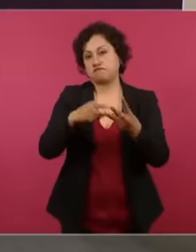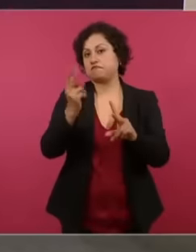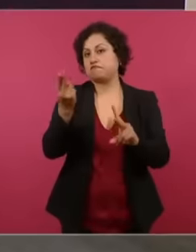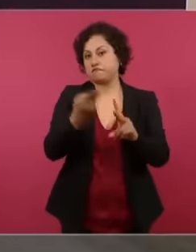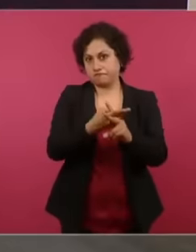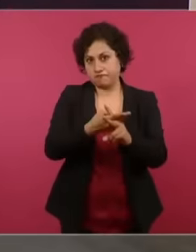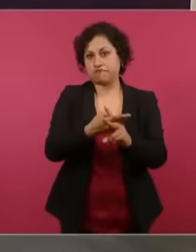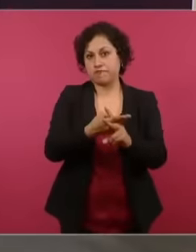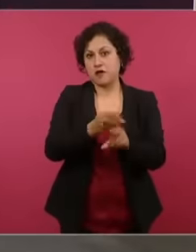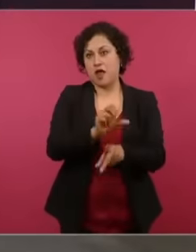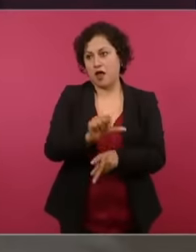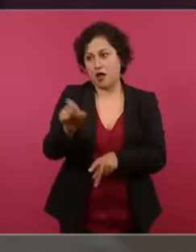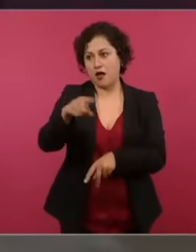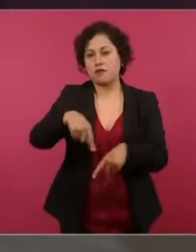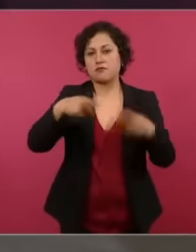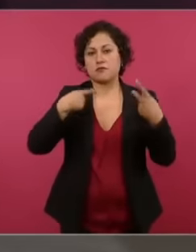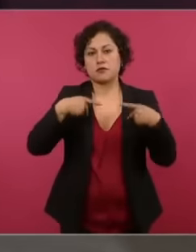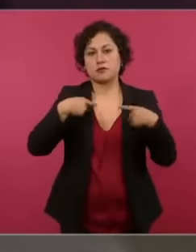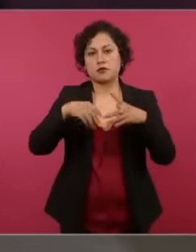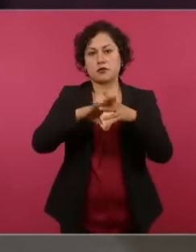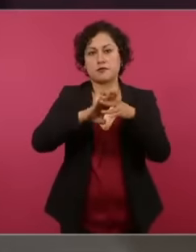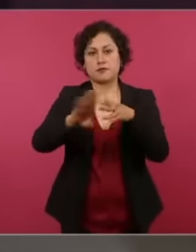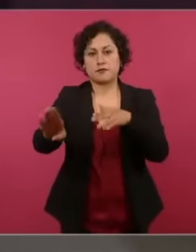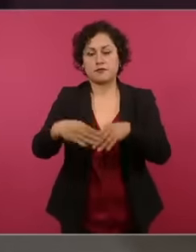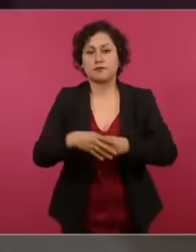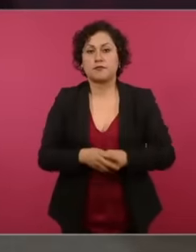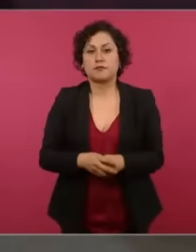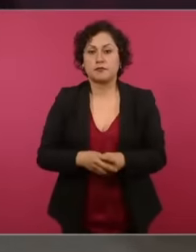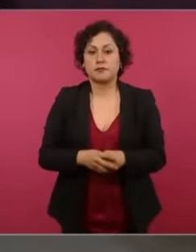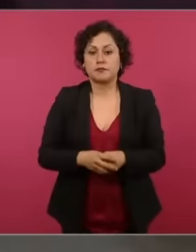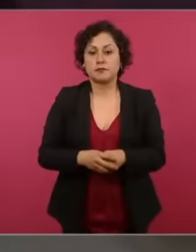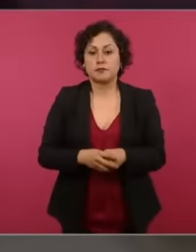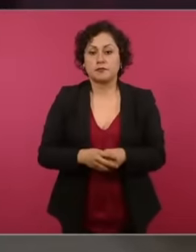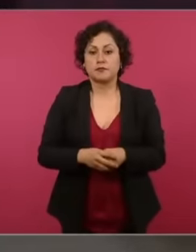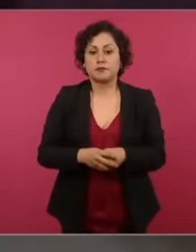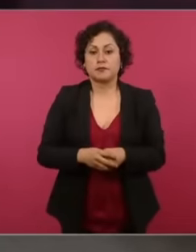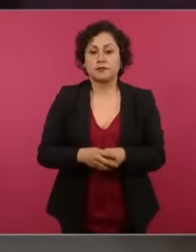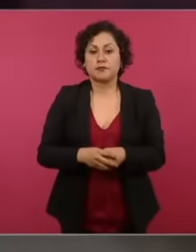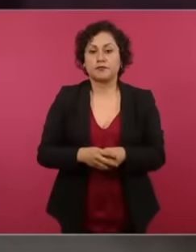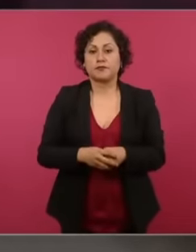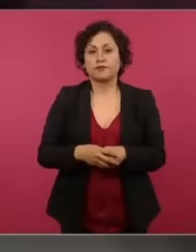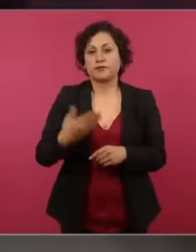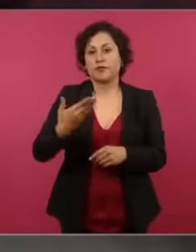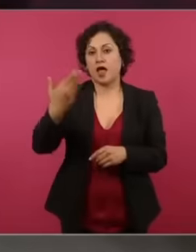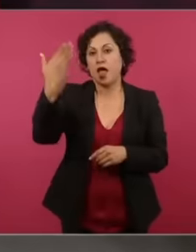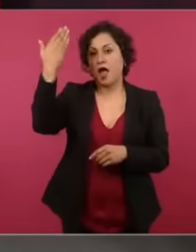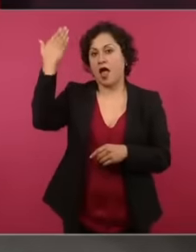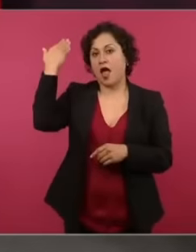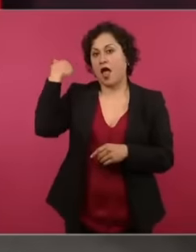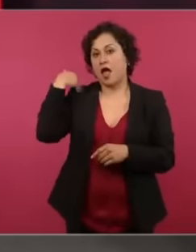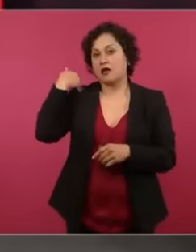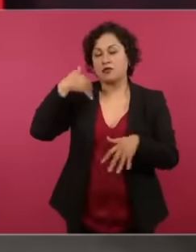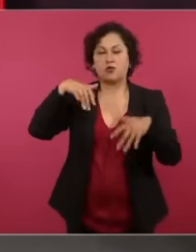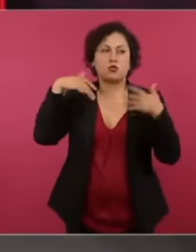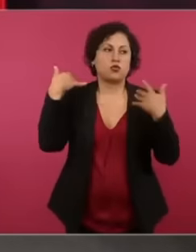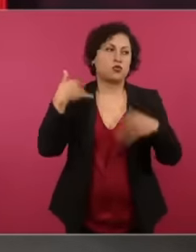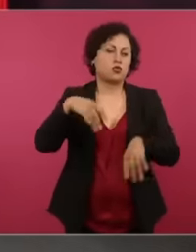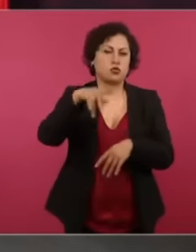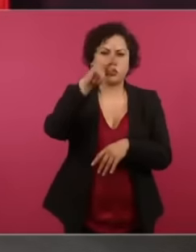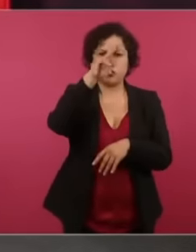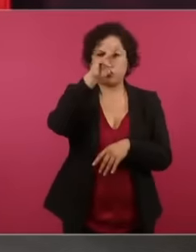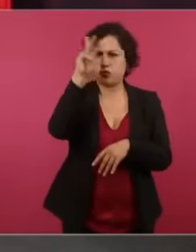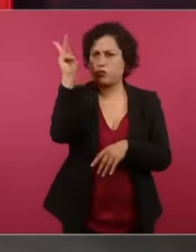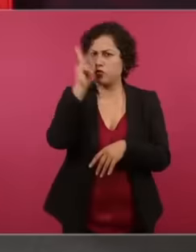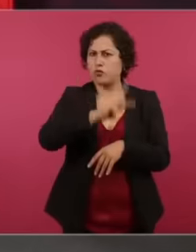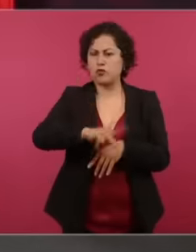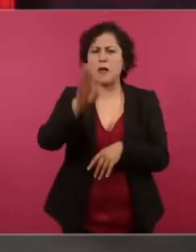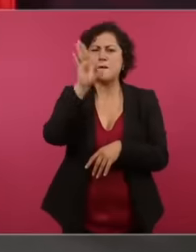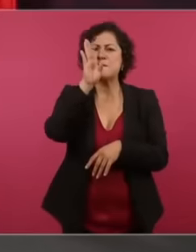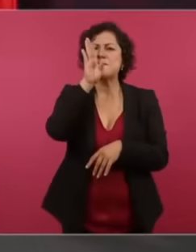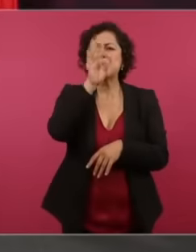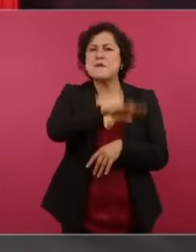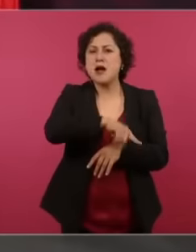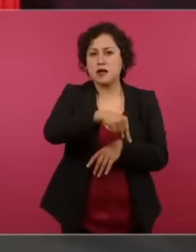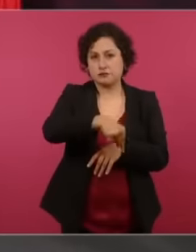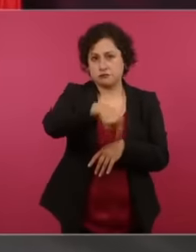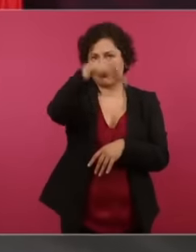migrants. Before, what happened in the north was terrible.